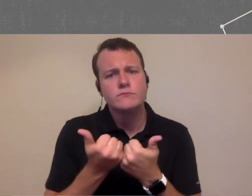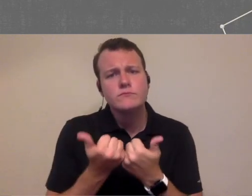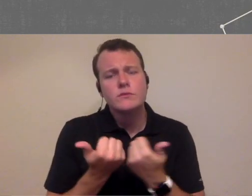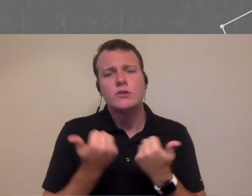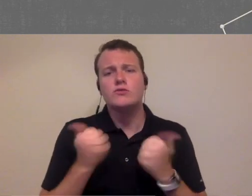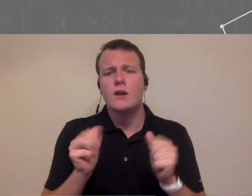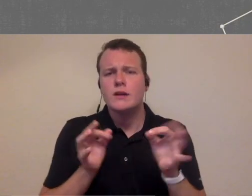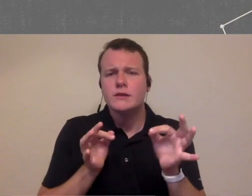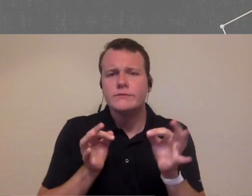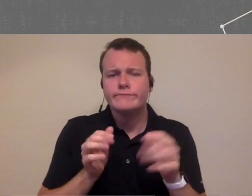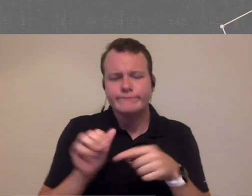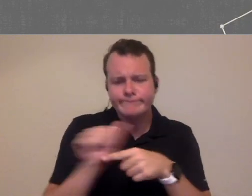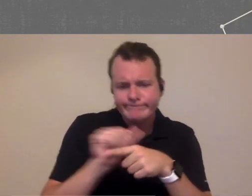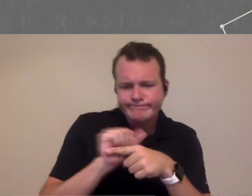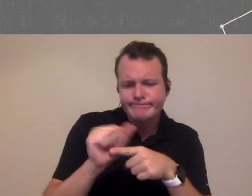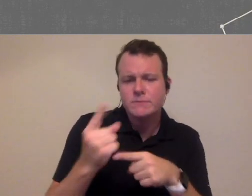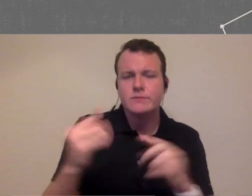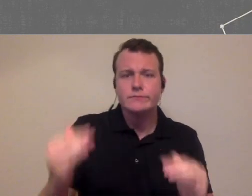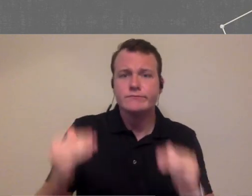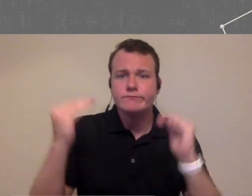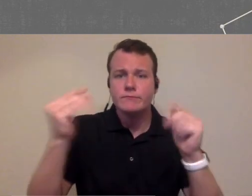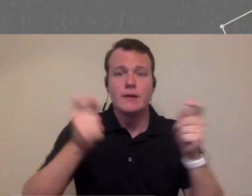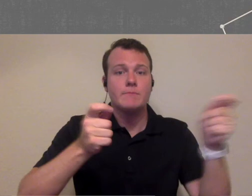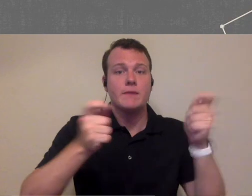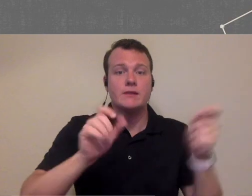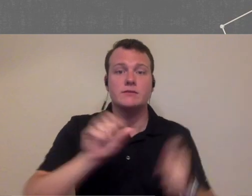right so you're trying to train somebody up to maybe manage to Athens you want